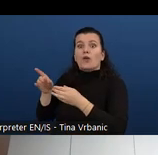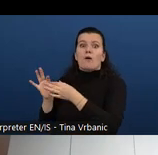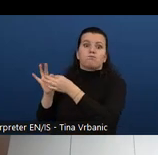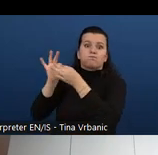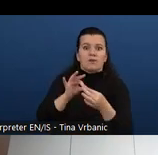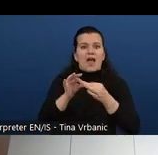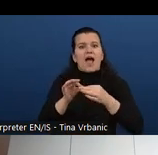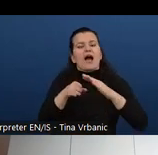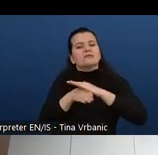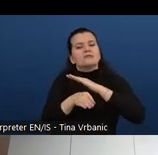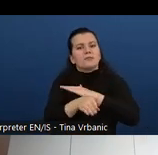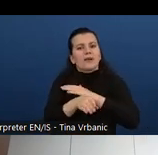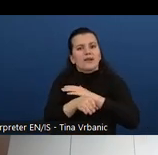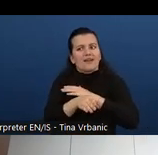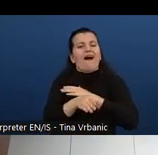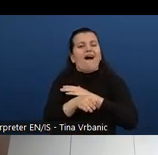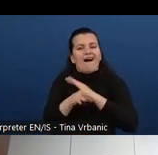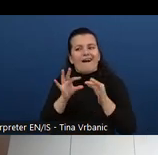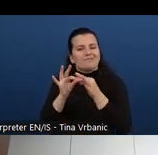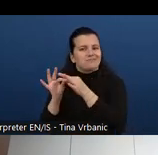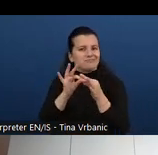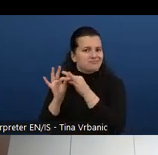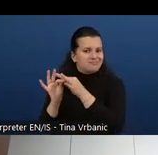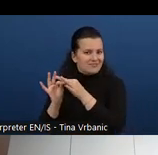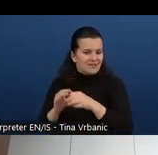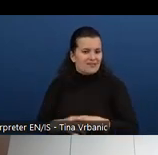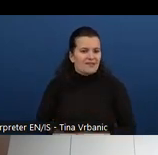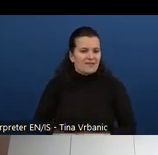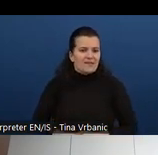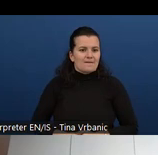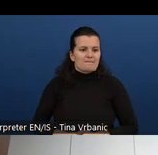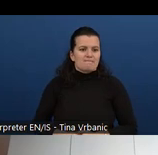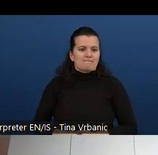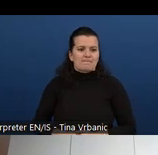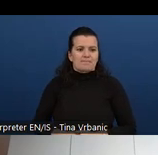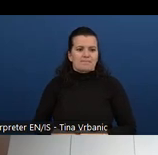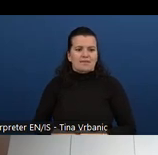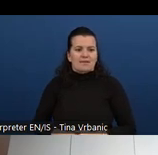So for accessibility to work you do need parts on the author of a website.